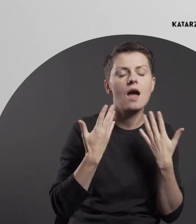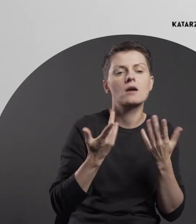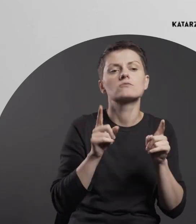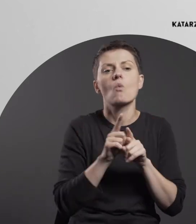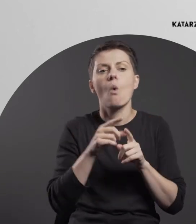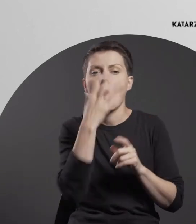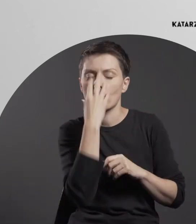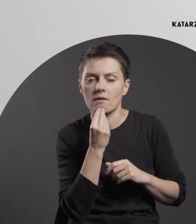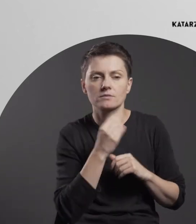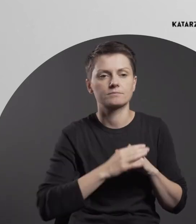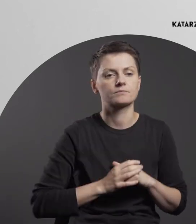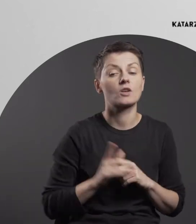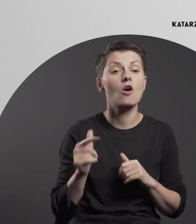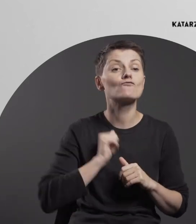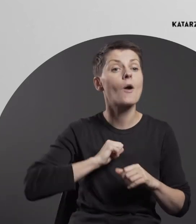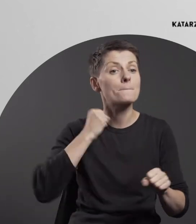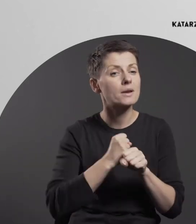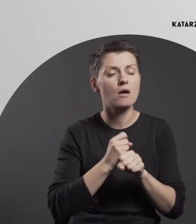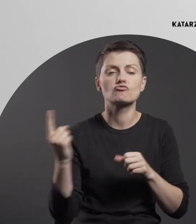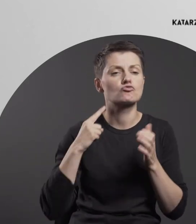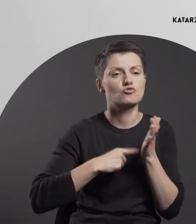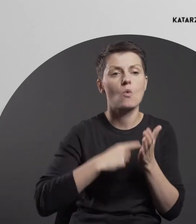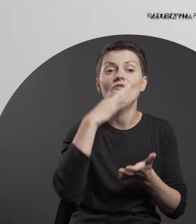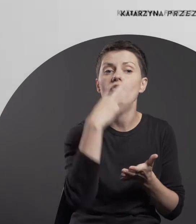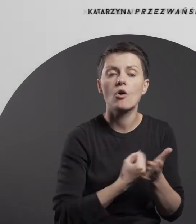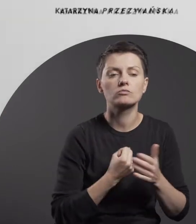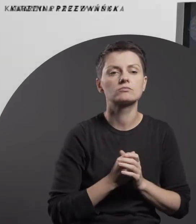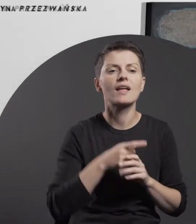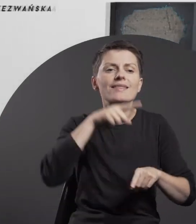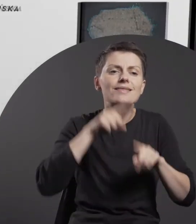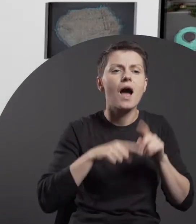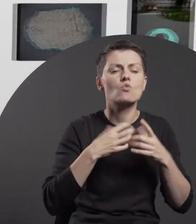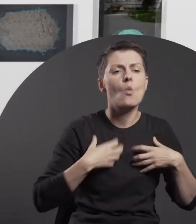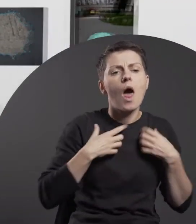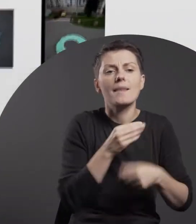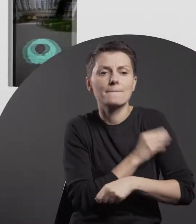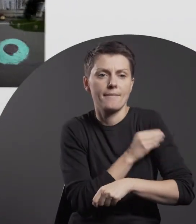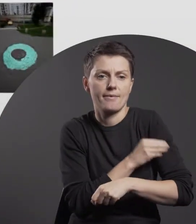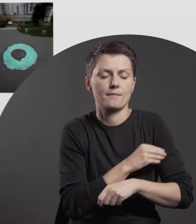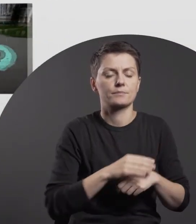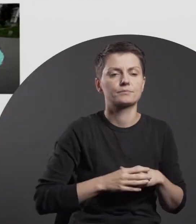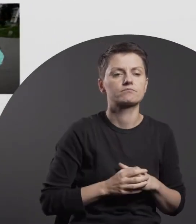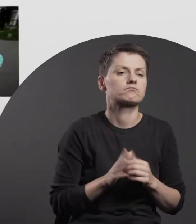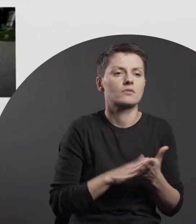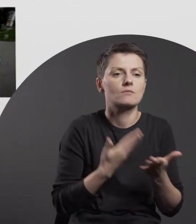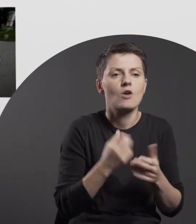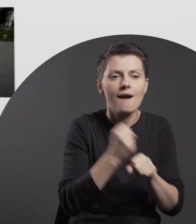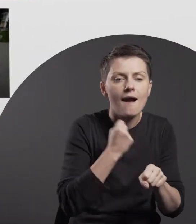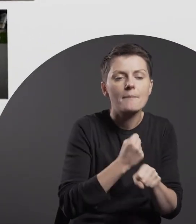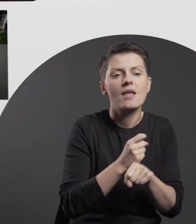In her works, she often makes use of natural materials, such as stones and plants.